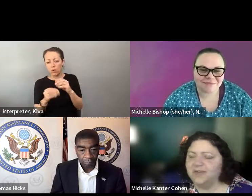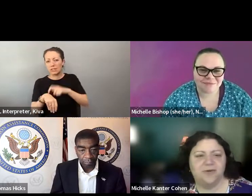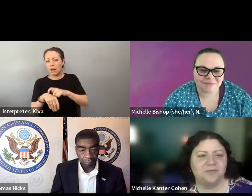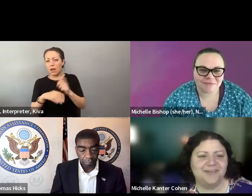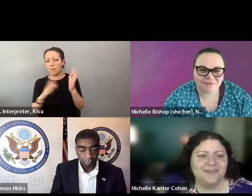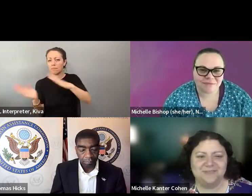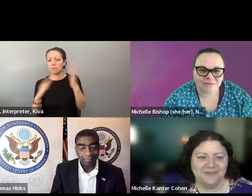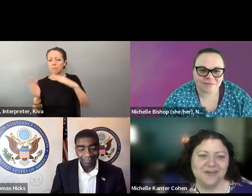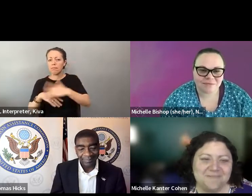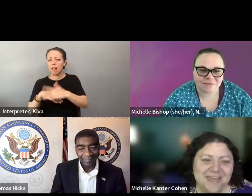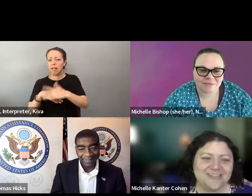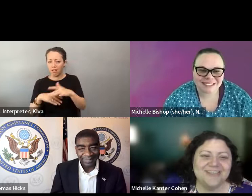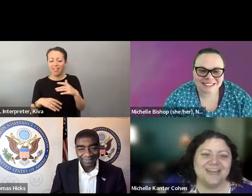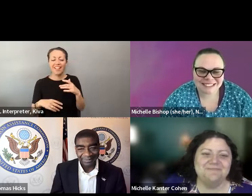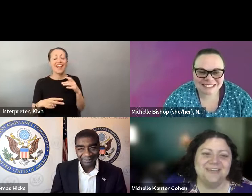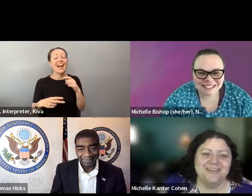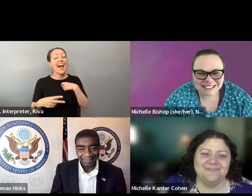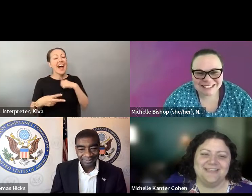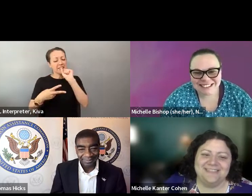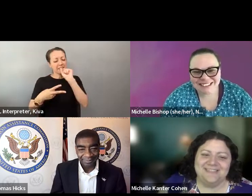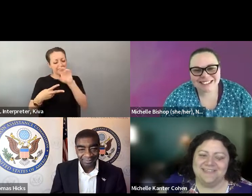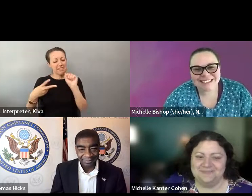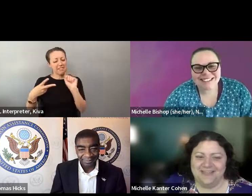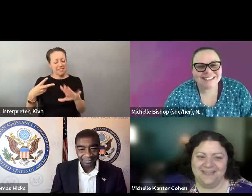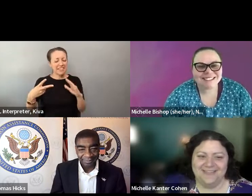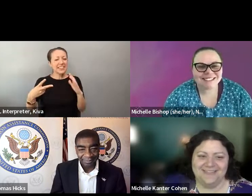that removes a barrier. And so I'll start with those -- those two things. I could probably go on, but I wanted